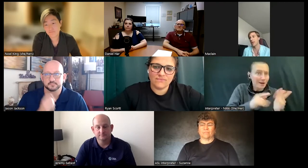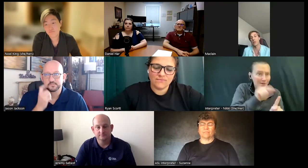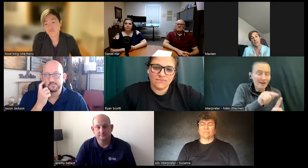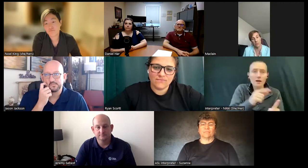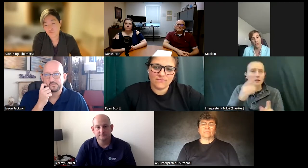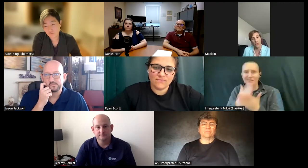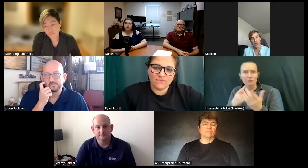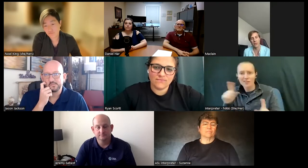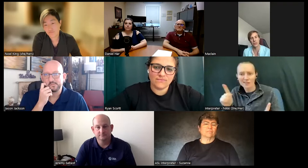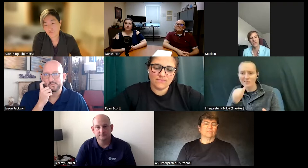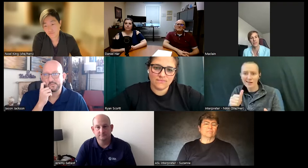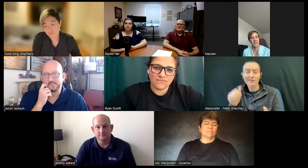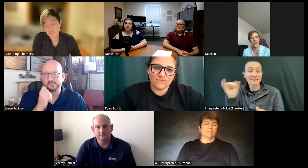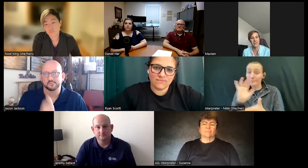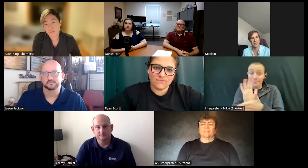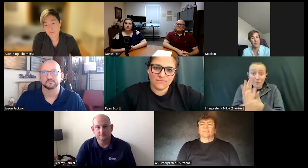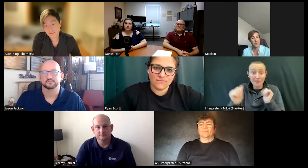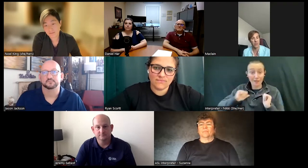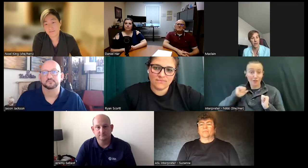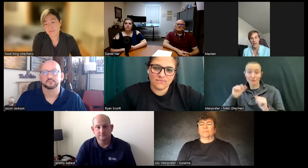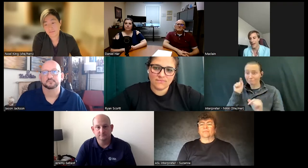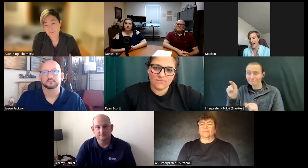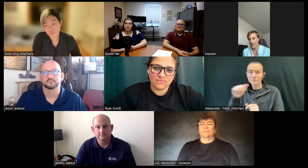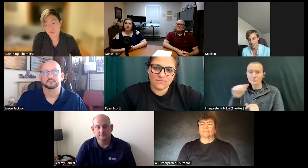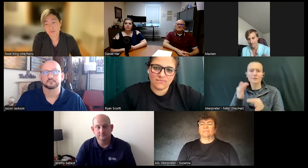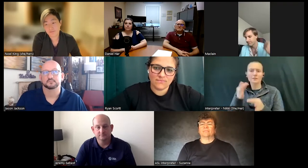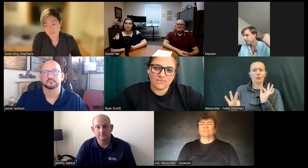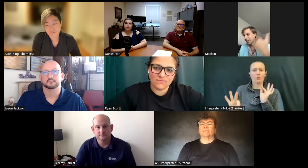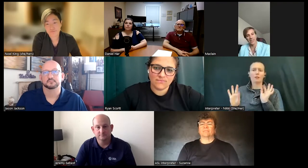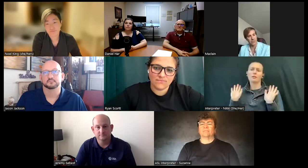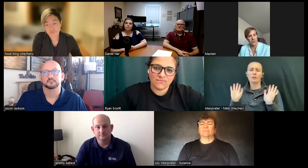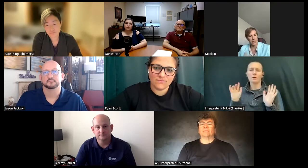same with things with movie theaters you just it's not as simple as accessibility